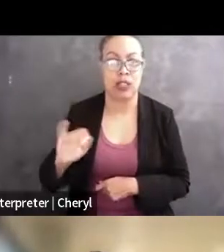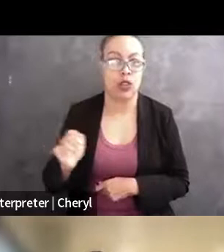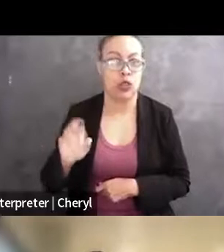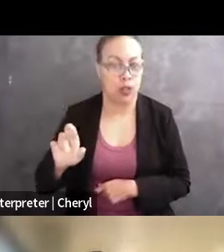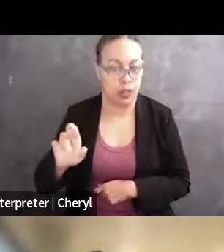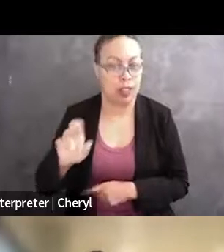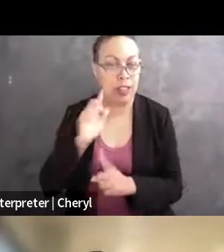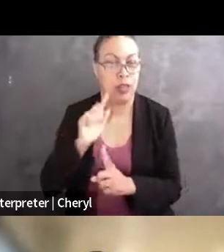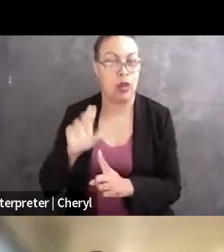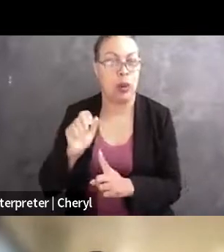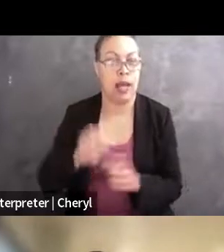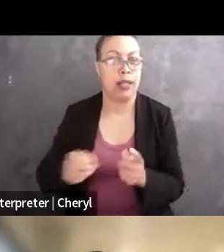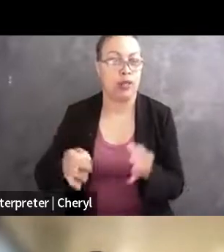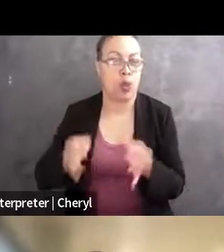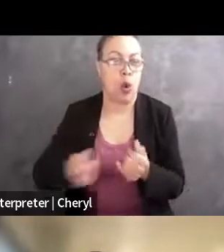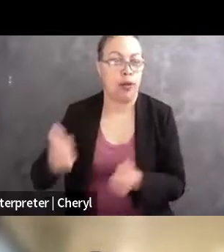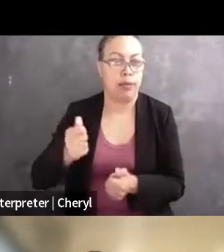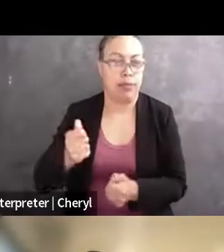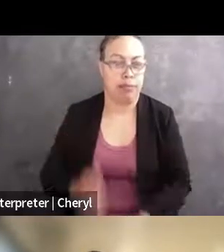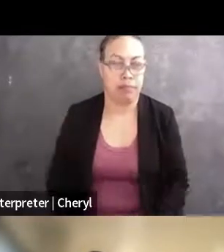So thank you, Meenu, for being with us, we're super thrilled to have you.